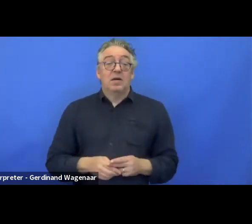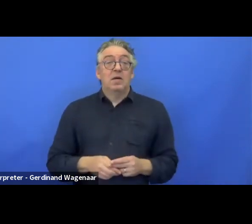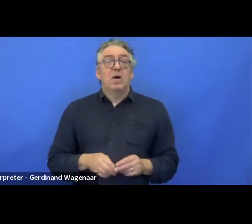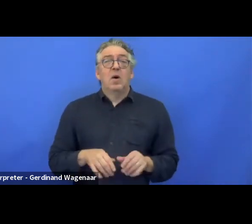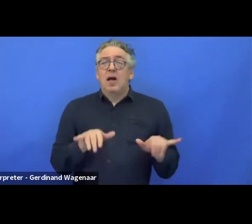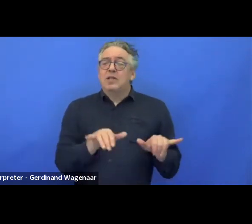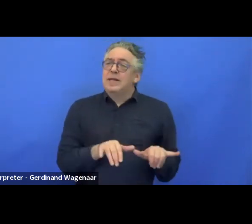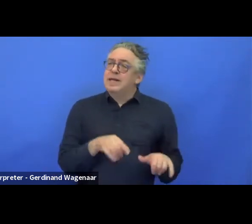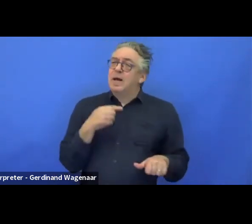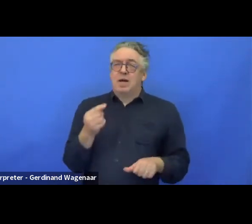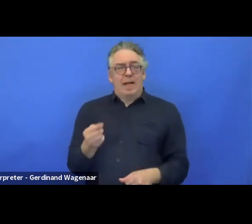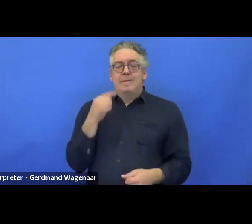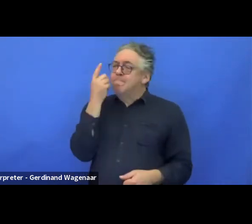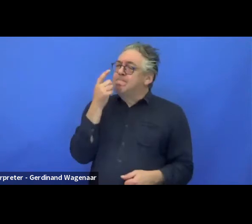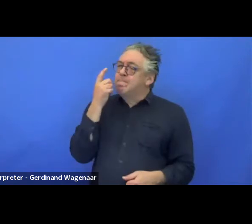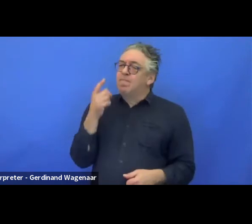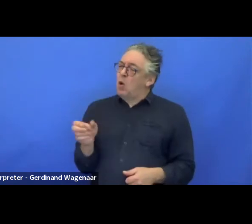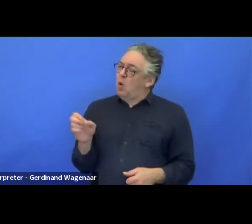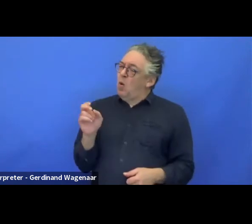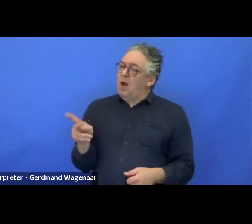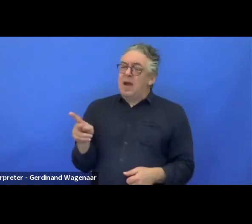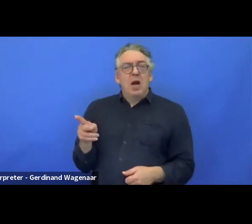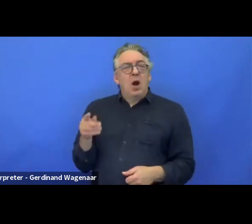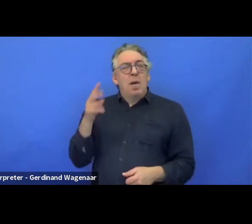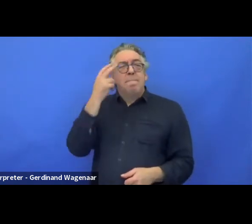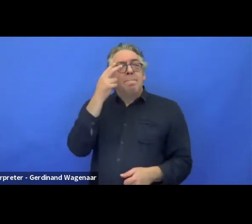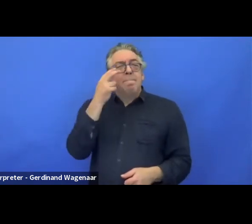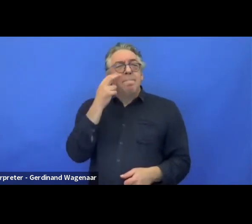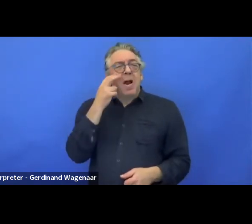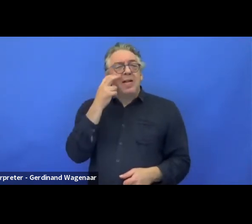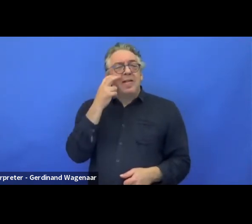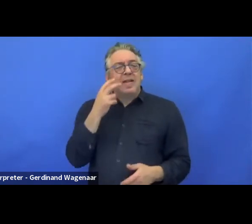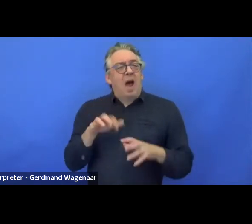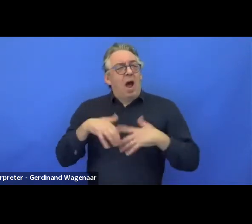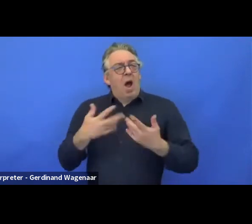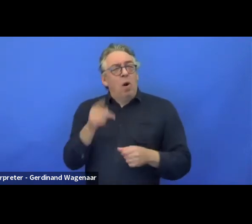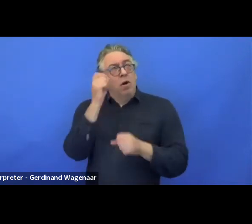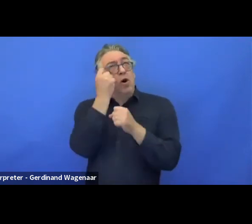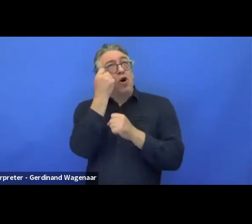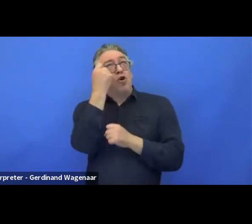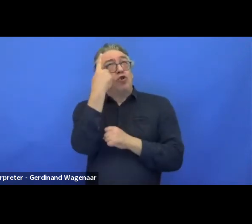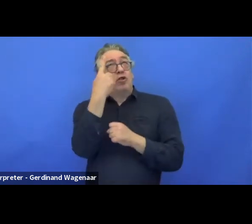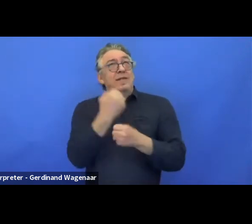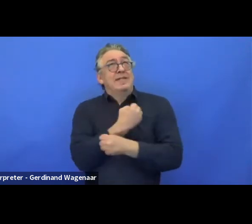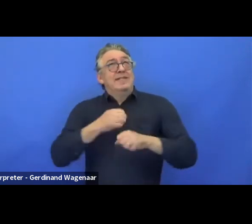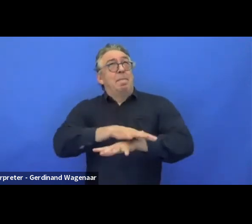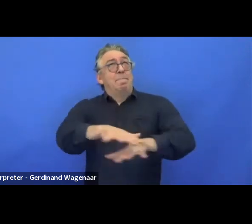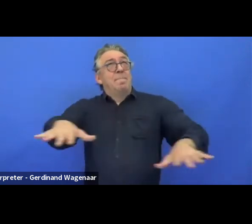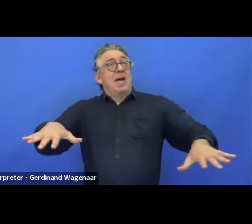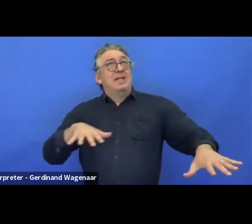abstract concepts within space. And this was not coming from engineers.